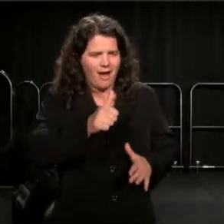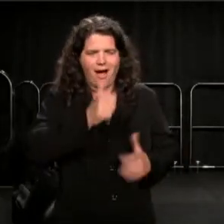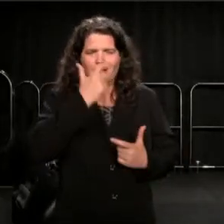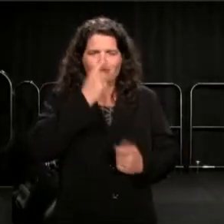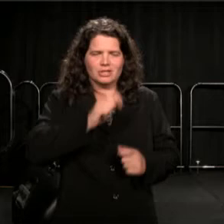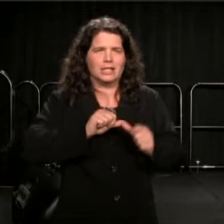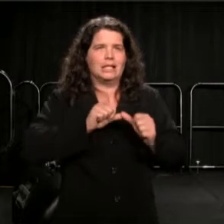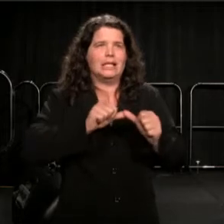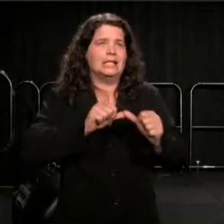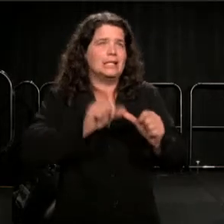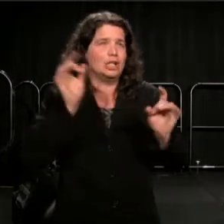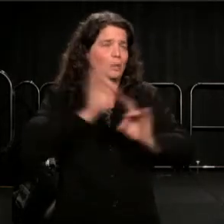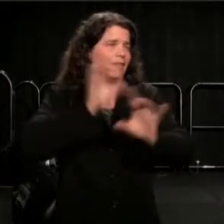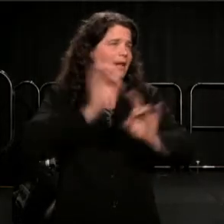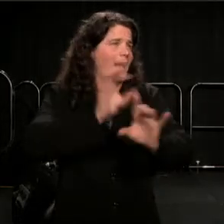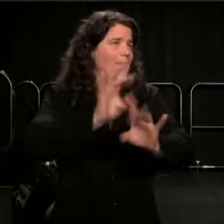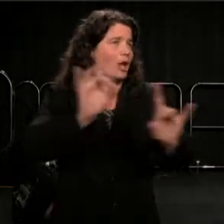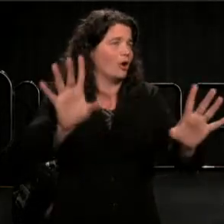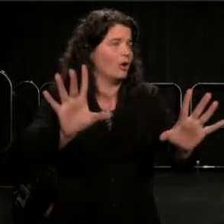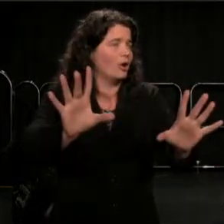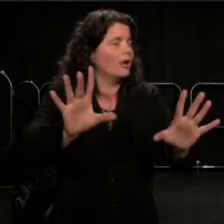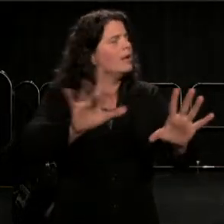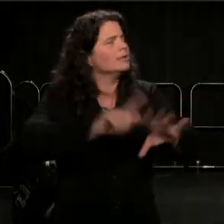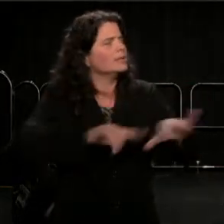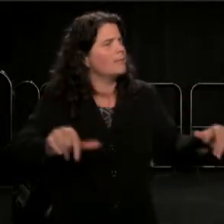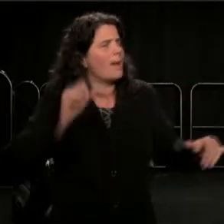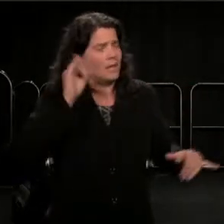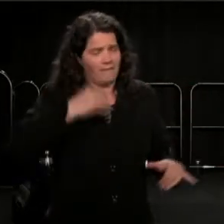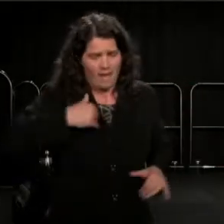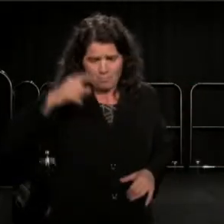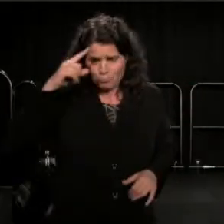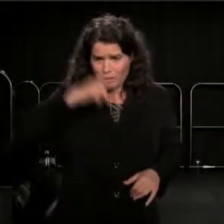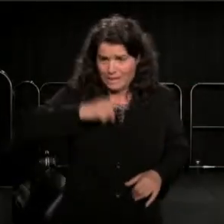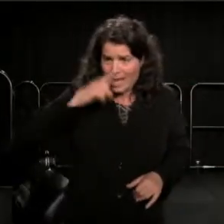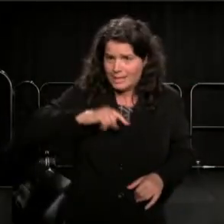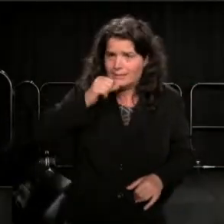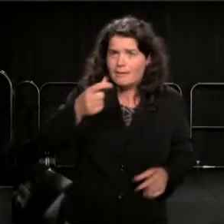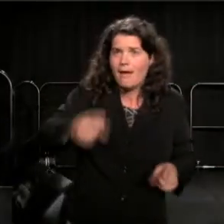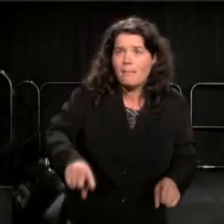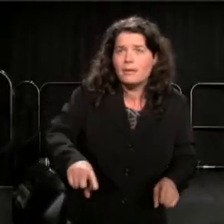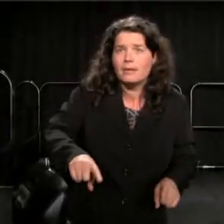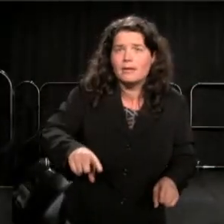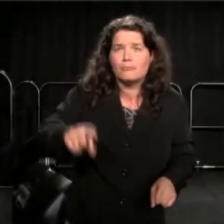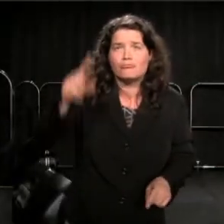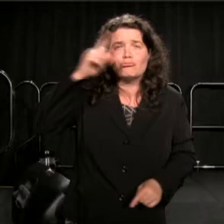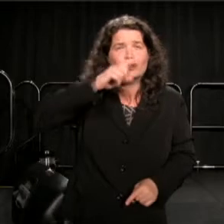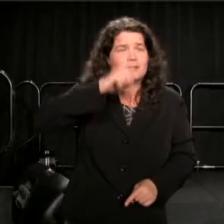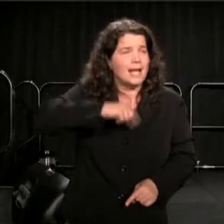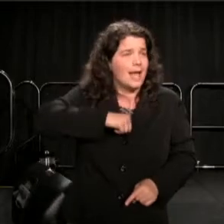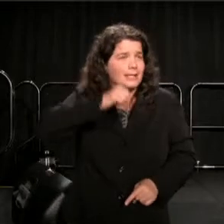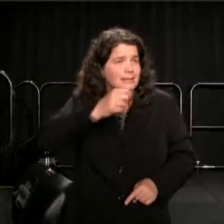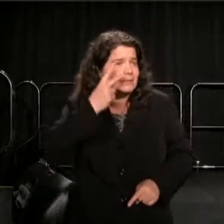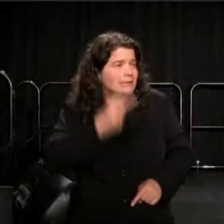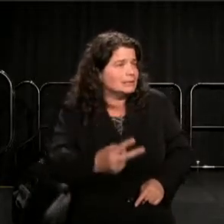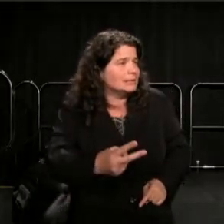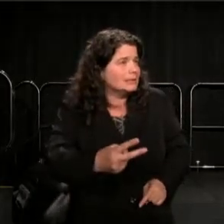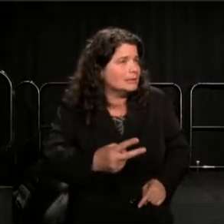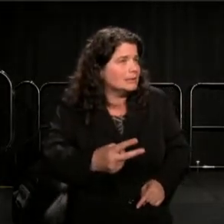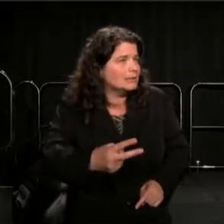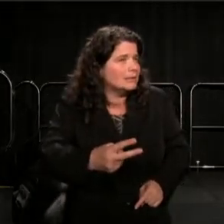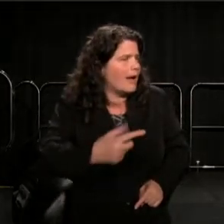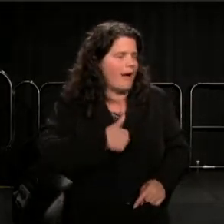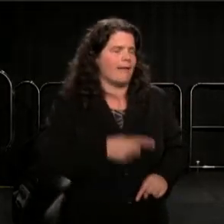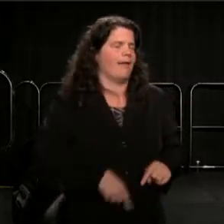But if I pretend that it did not happen, that I was not there, then I cannot live.